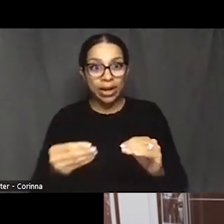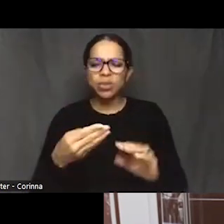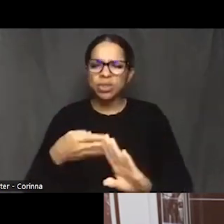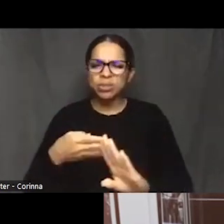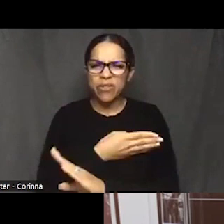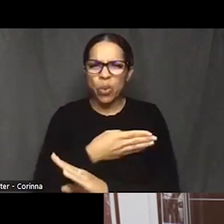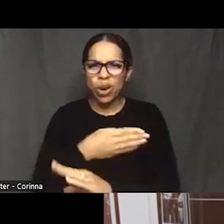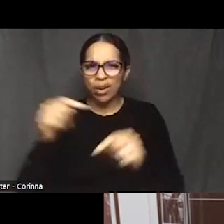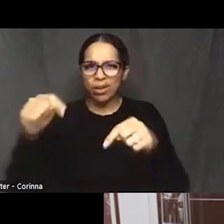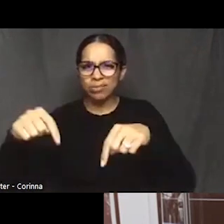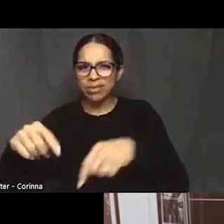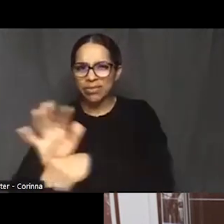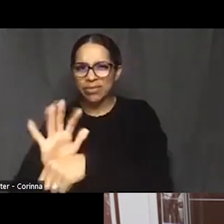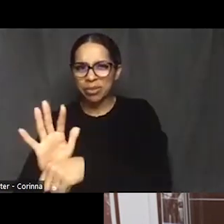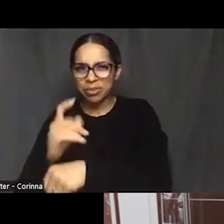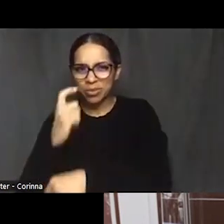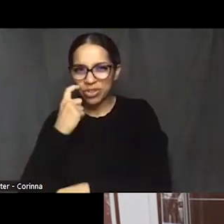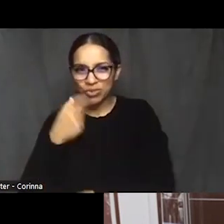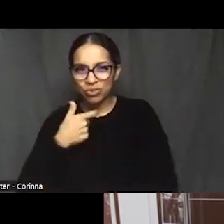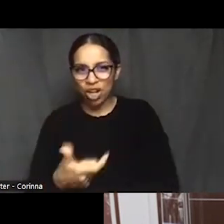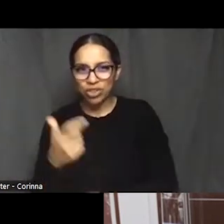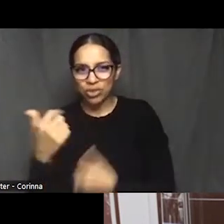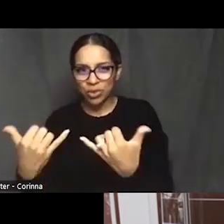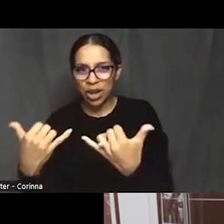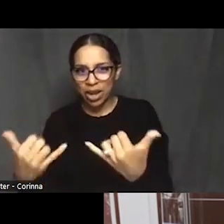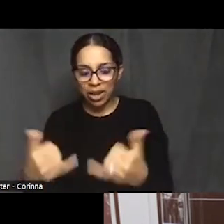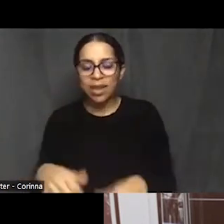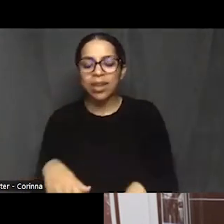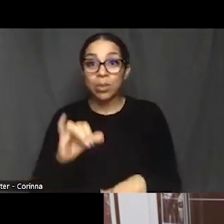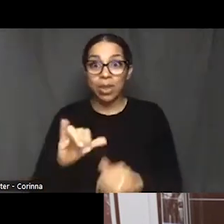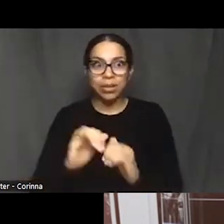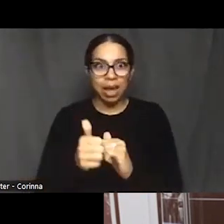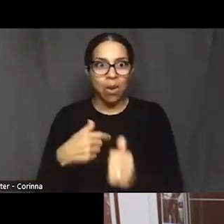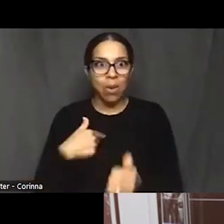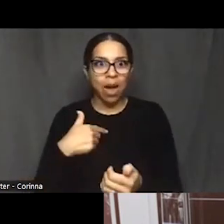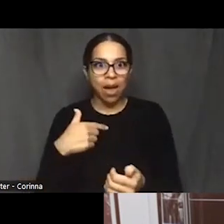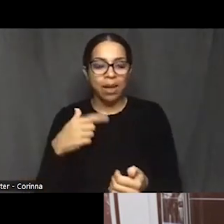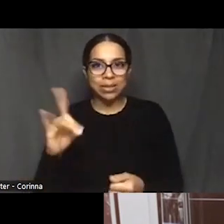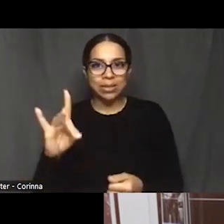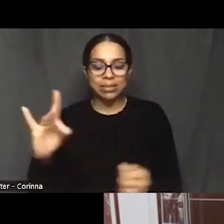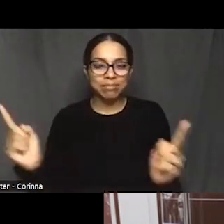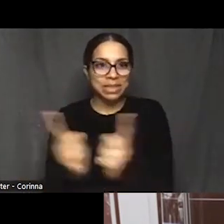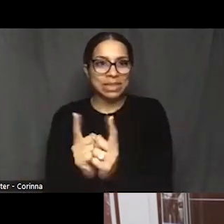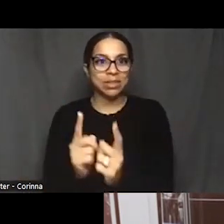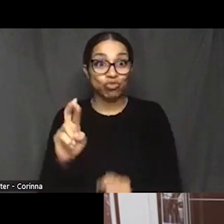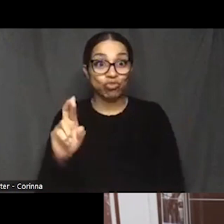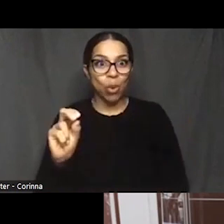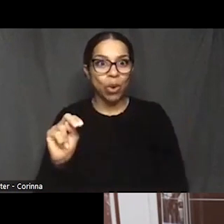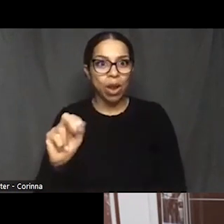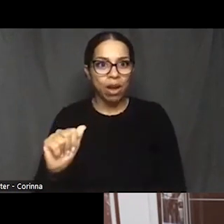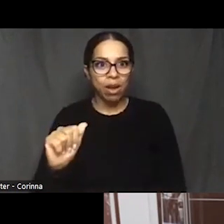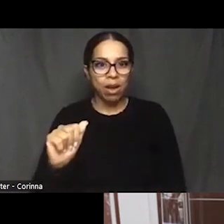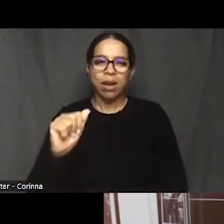And that's how I connected with Rona professionally. But that